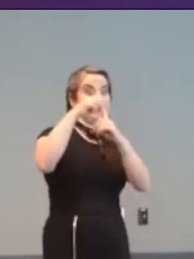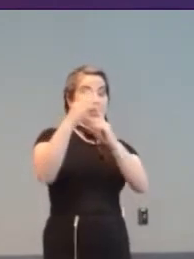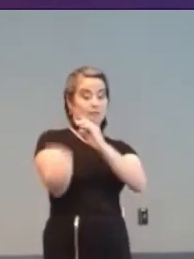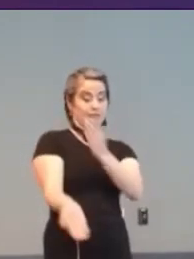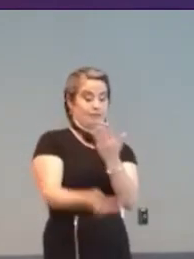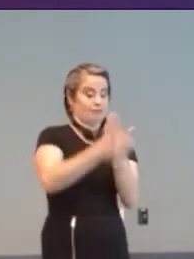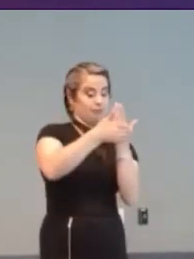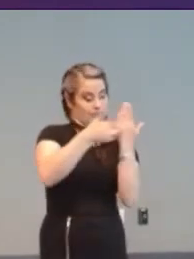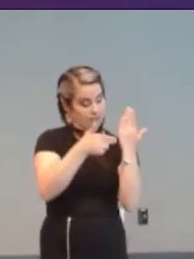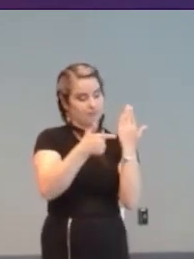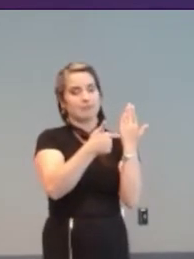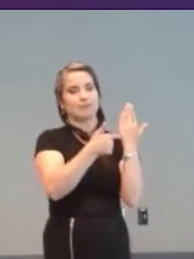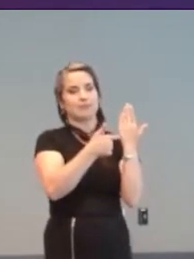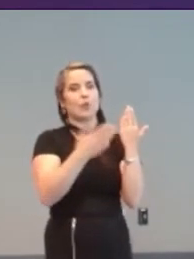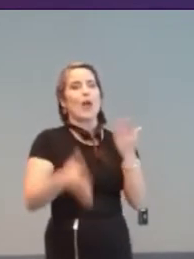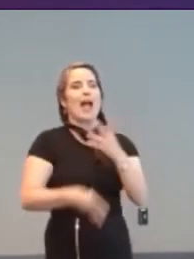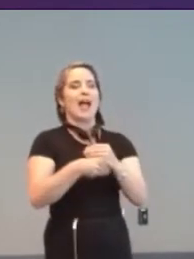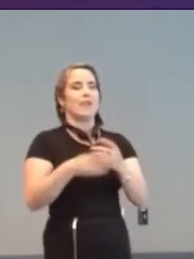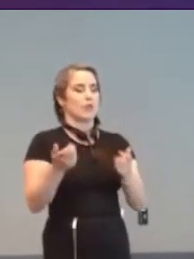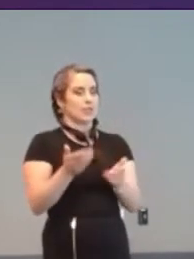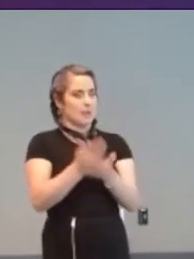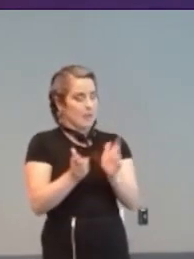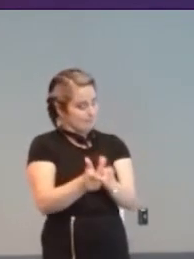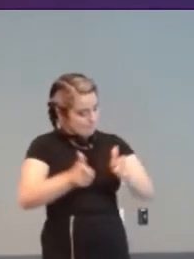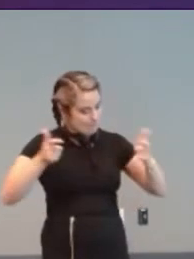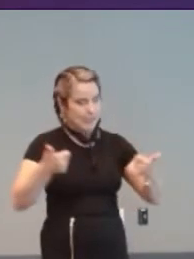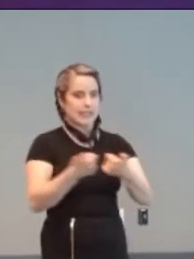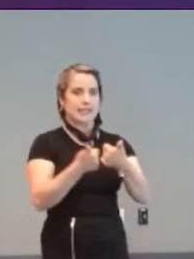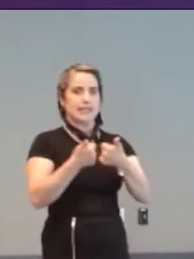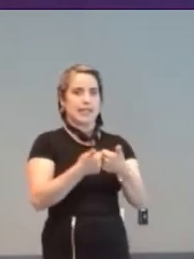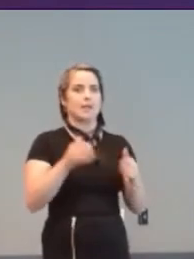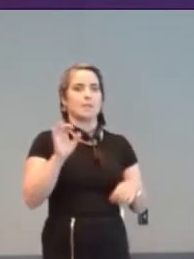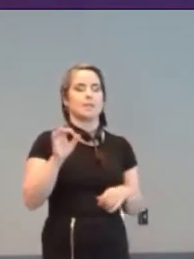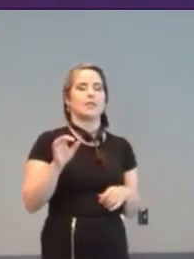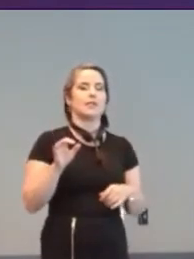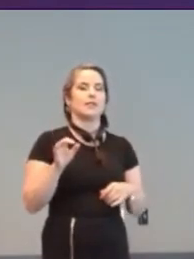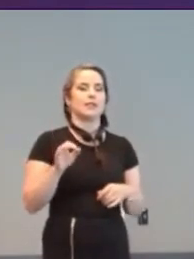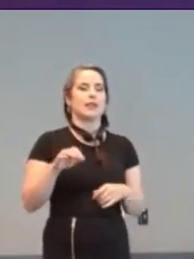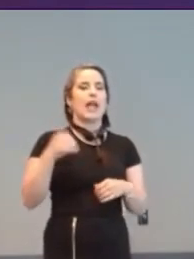of Atari’s biggest console games. This was indicated by a bear symbol with text to